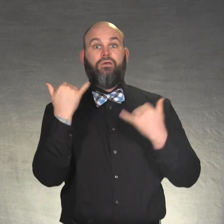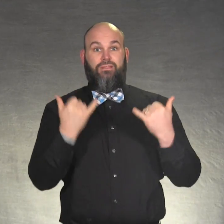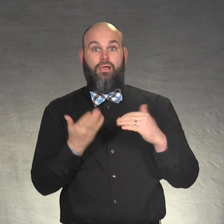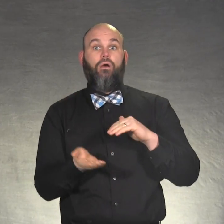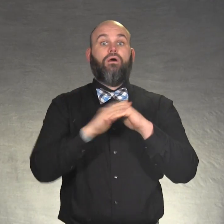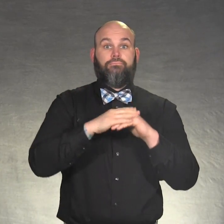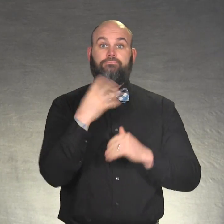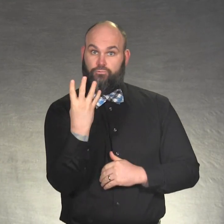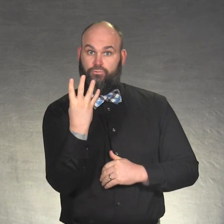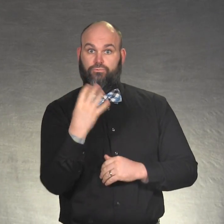Now there are 4.